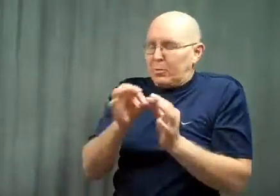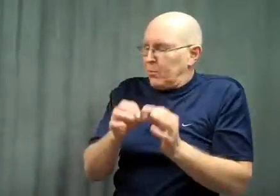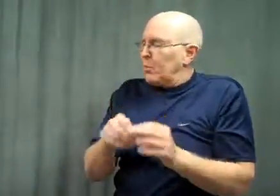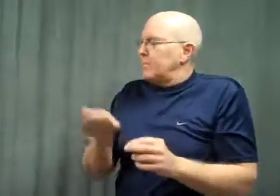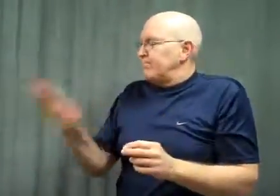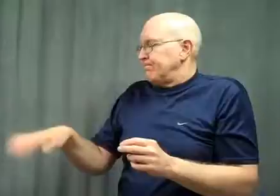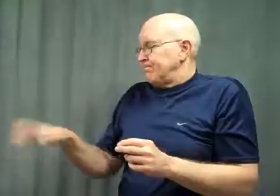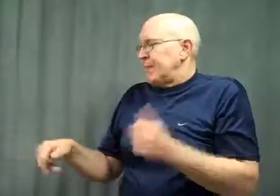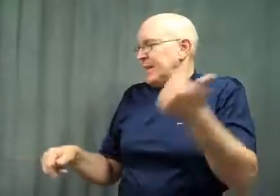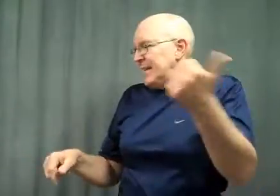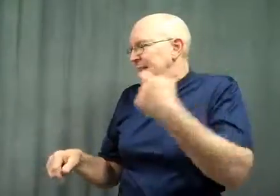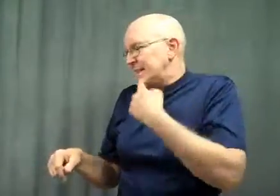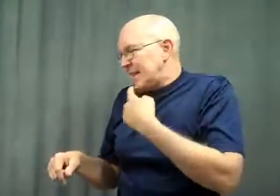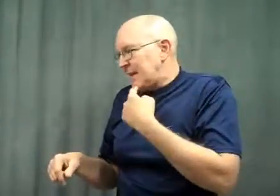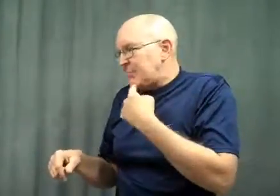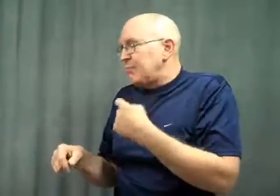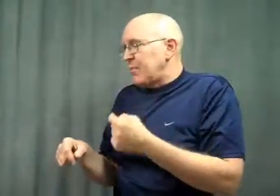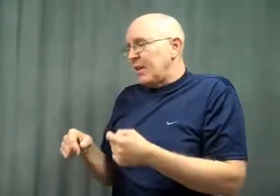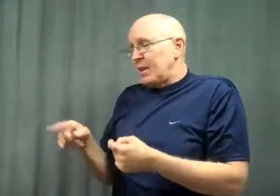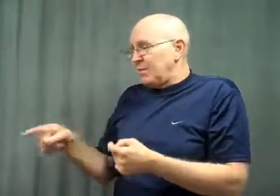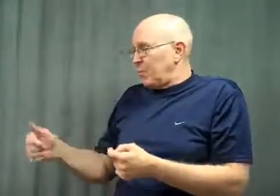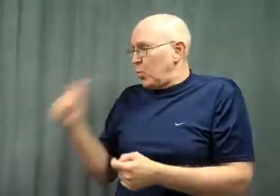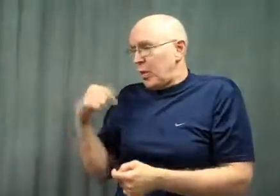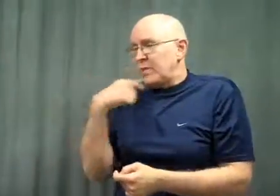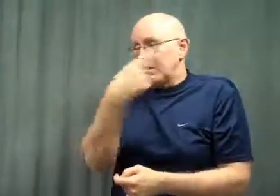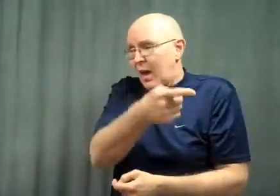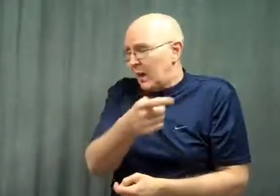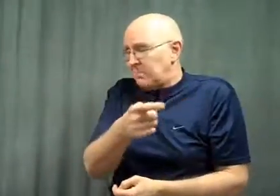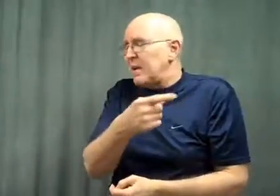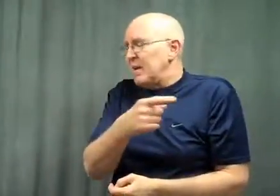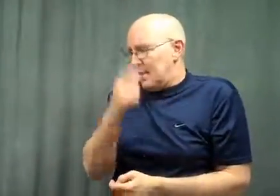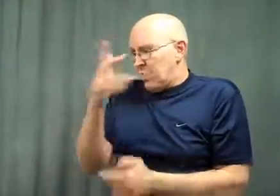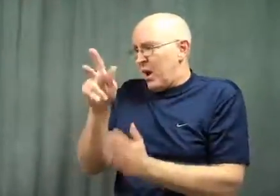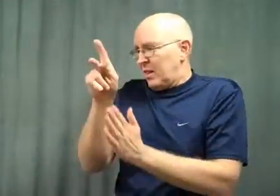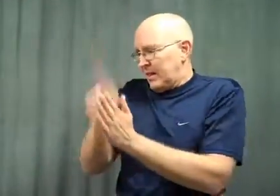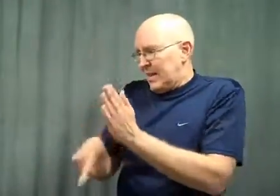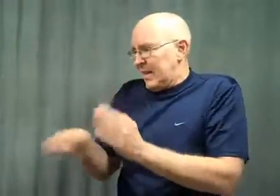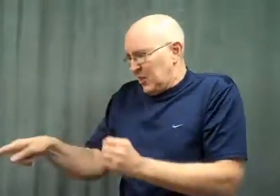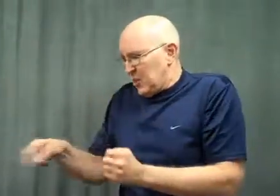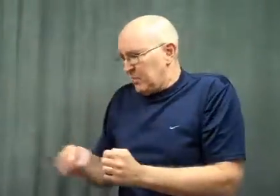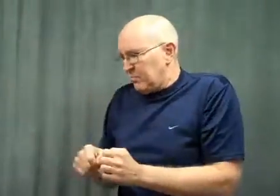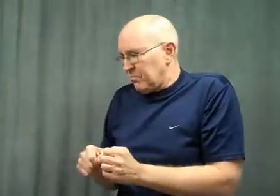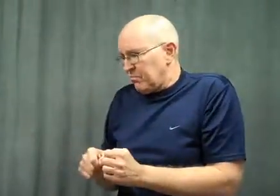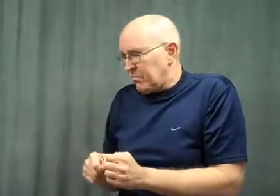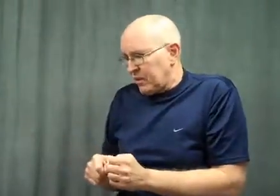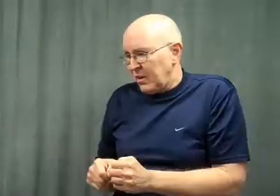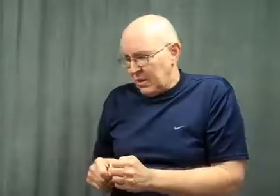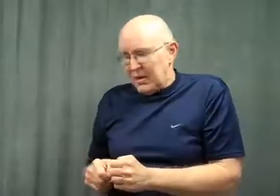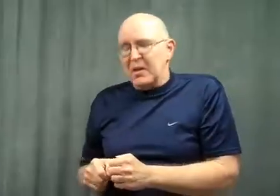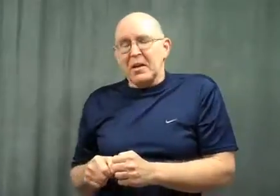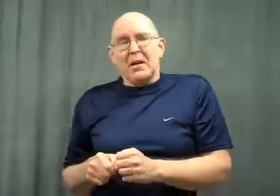So the interpreter told the deaf man, “He says if you won’t tell him, he’ll kill you.”